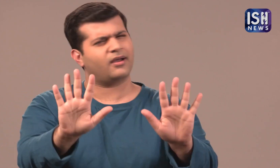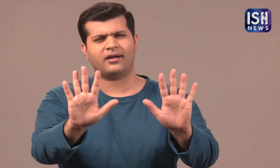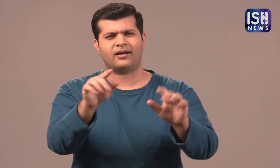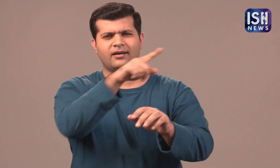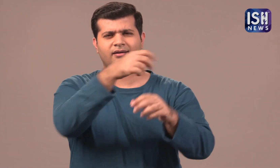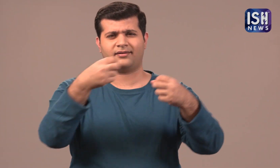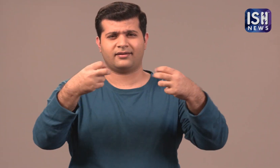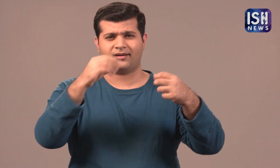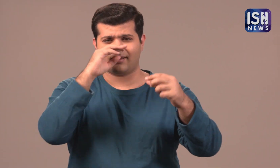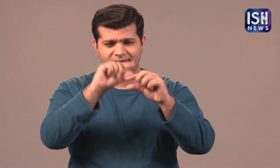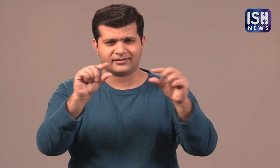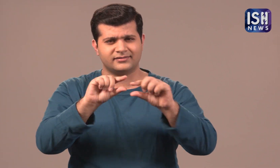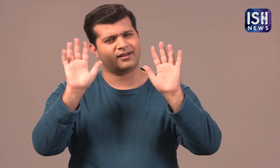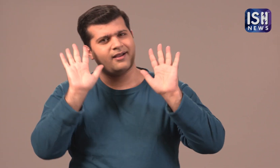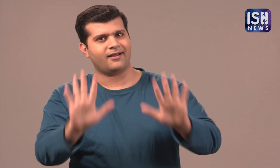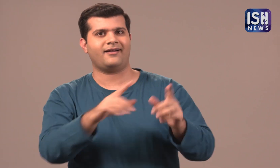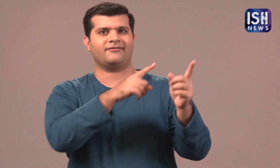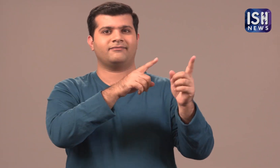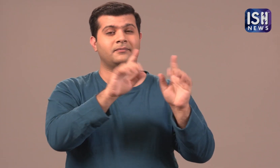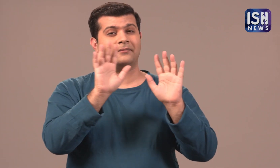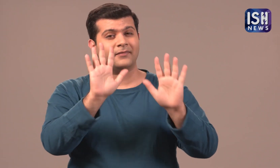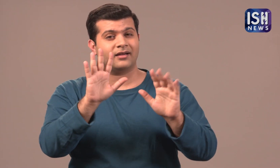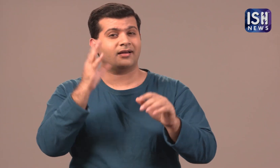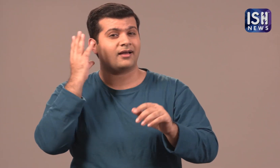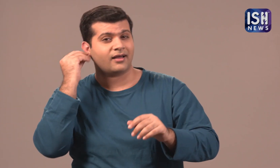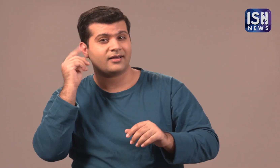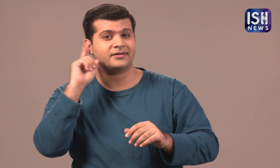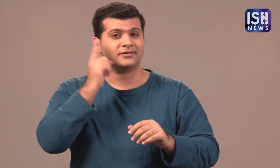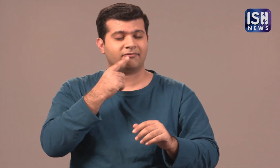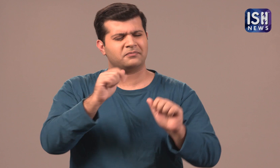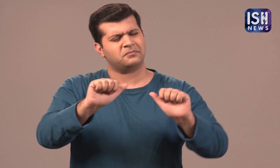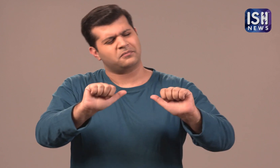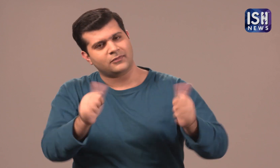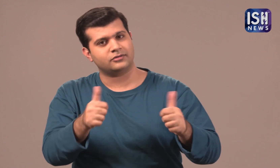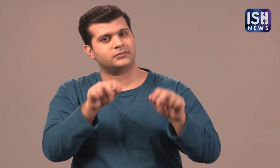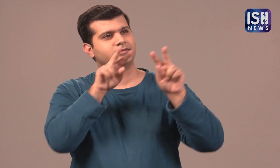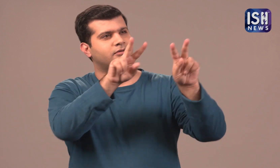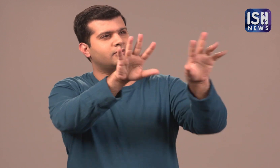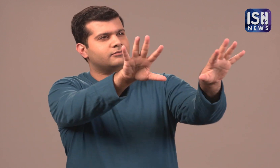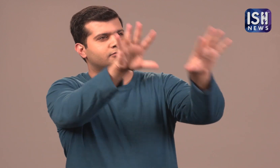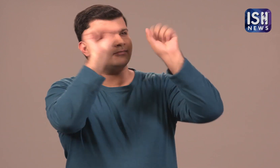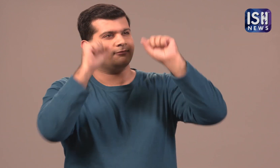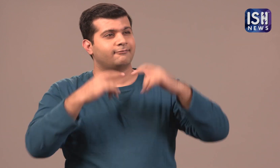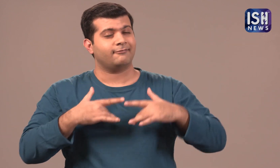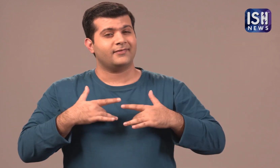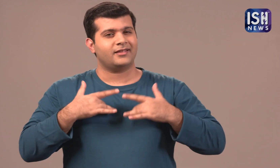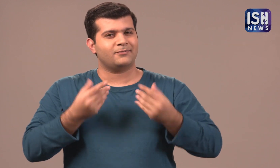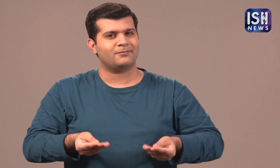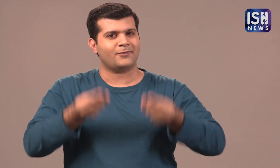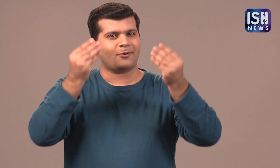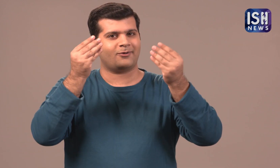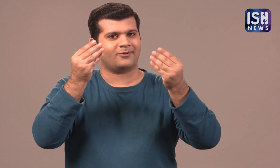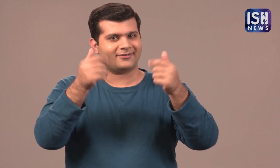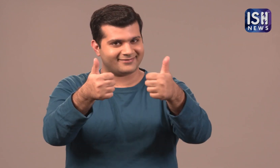dont worry! There are English subtitles. Hearing and Deaf individuals will be able to understand but they will surely feel the emotions more!